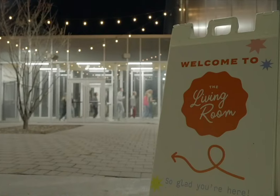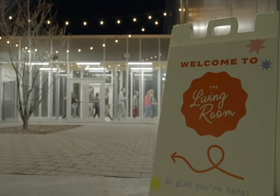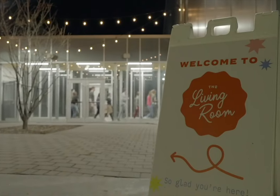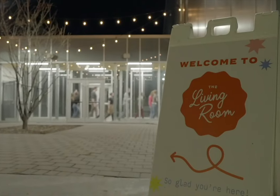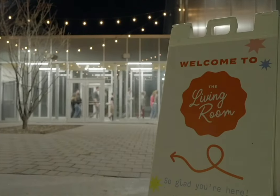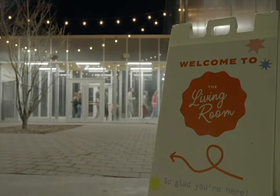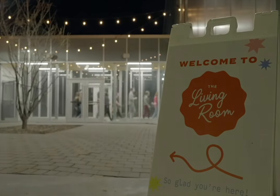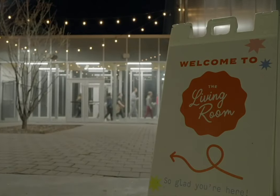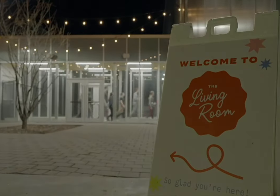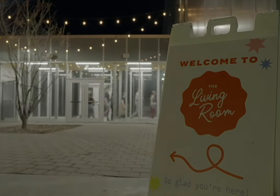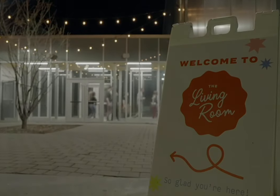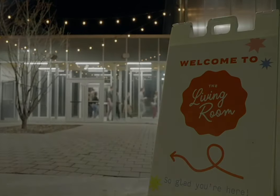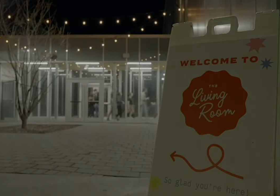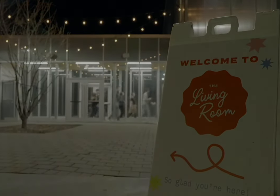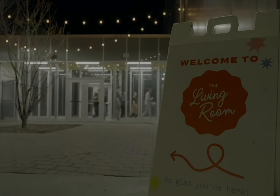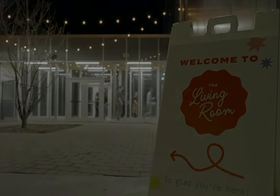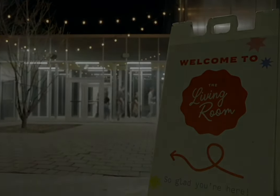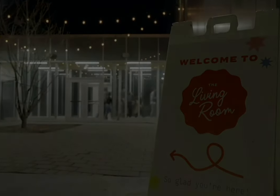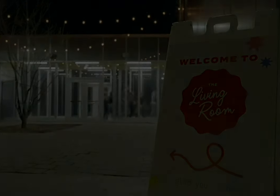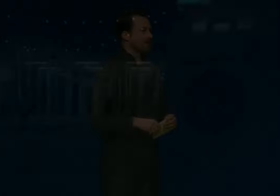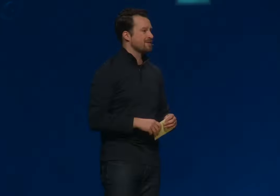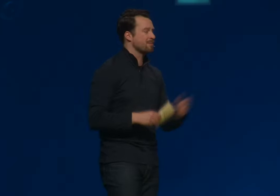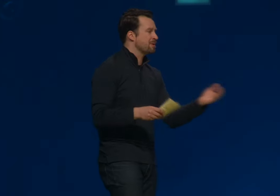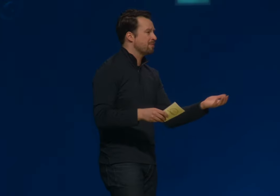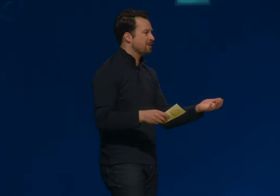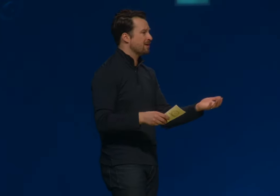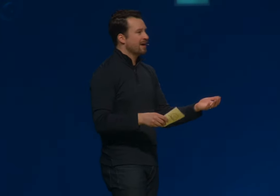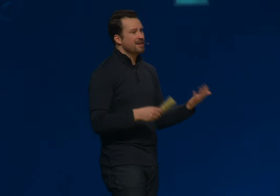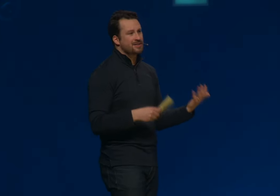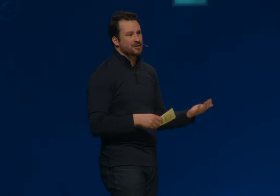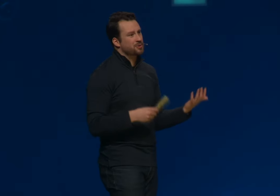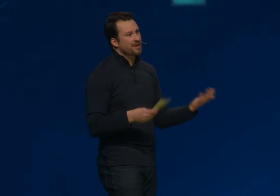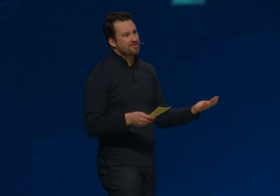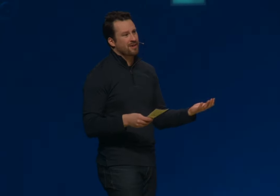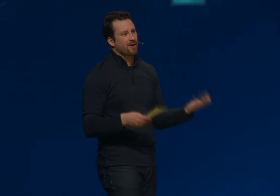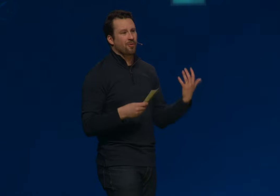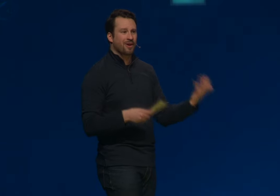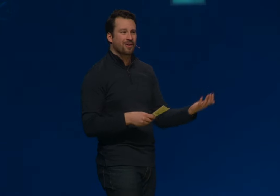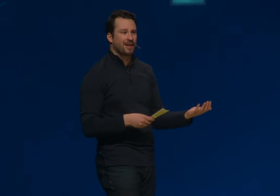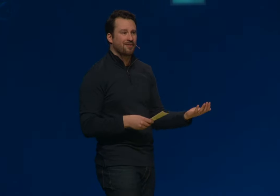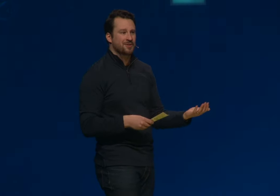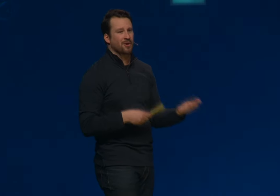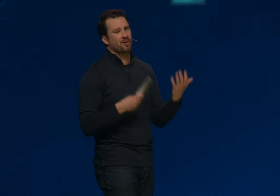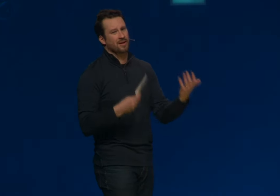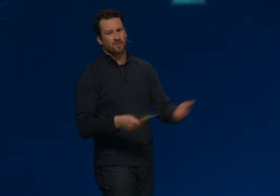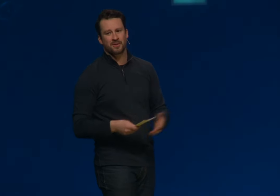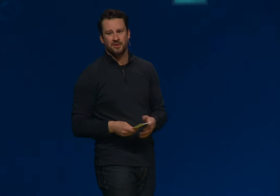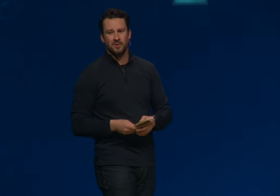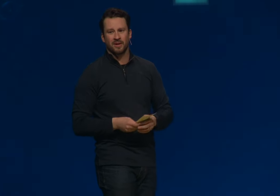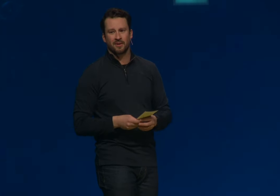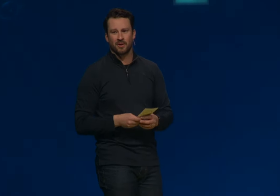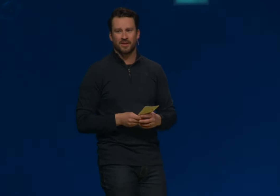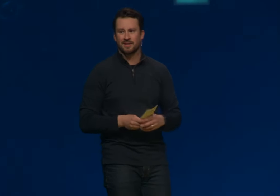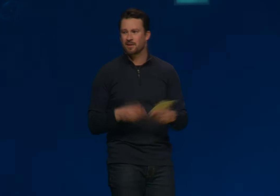Maybe they're realizing it wasn't as fulfilling as they thought it was. Some people are still trying to figure out where their life is going and what they're doing with it.